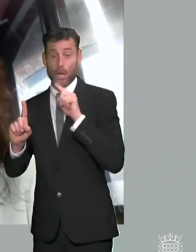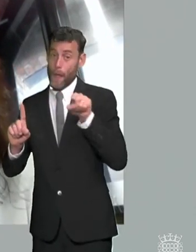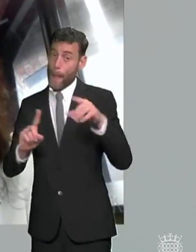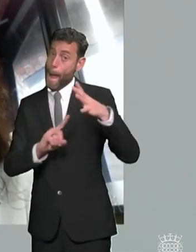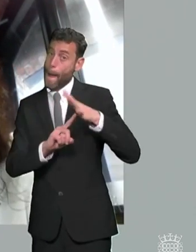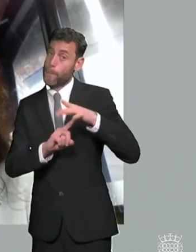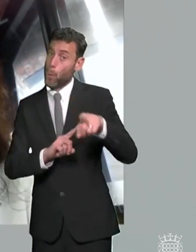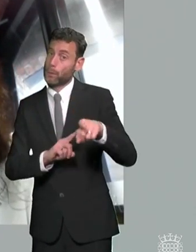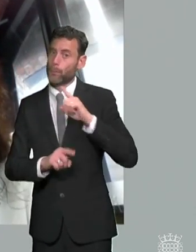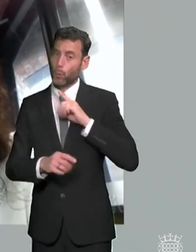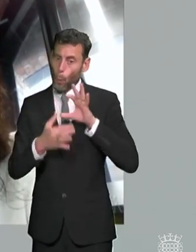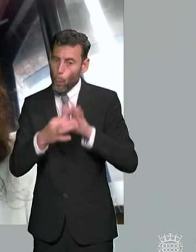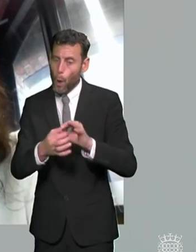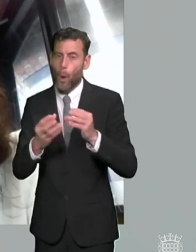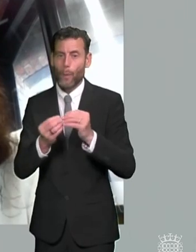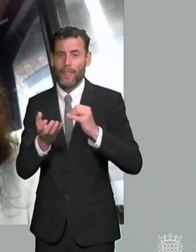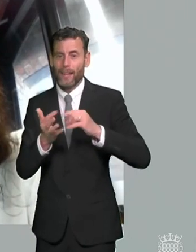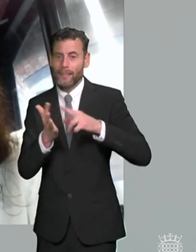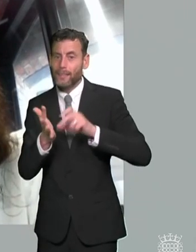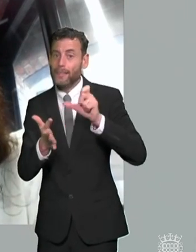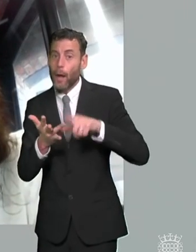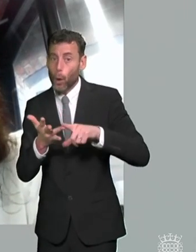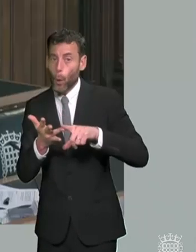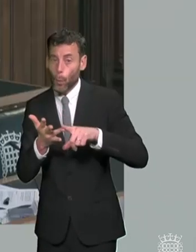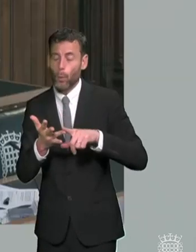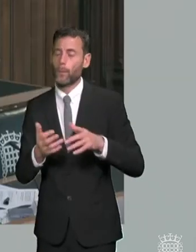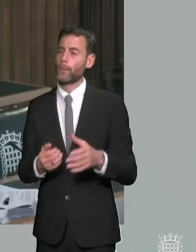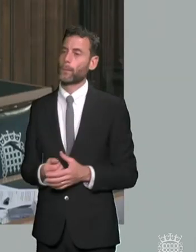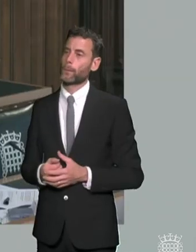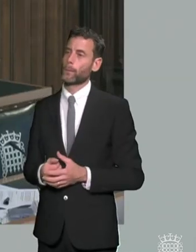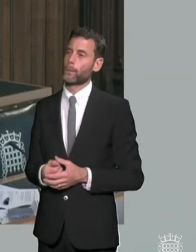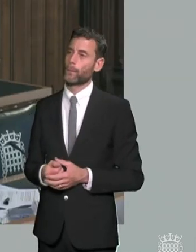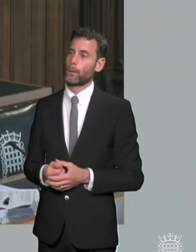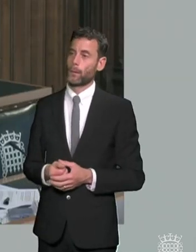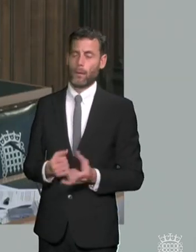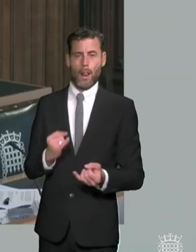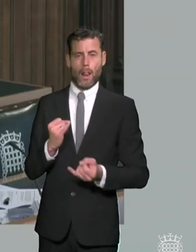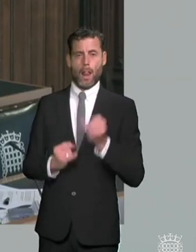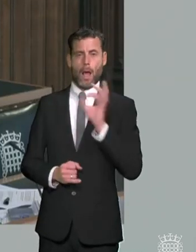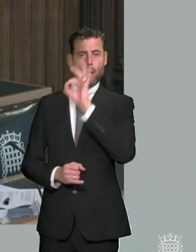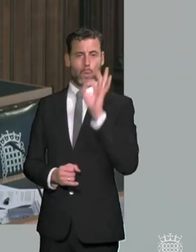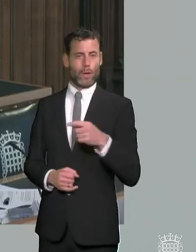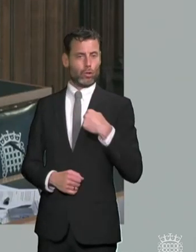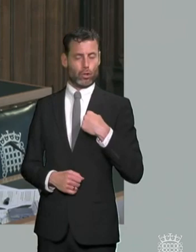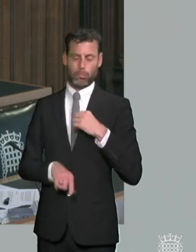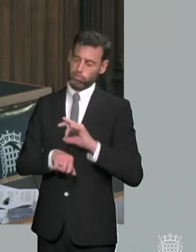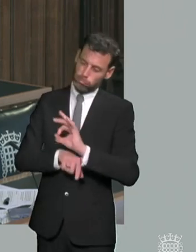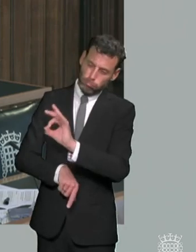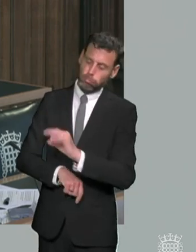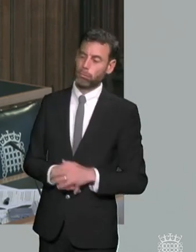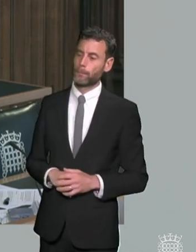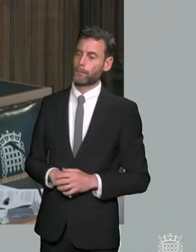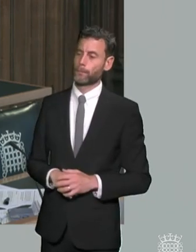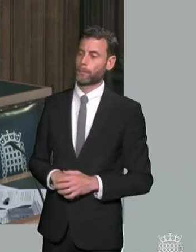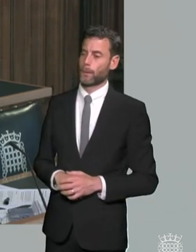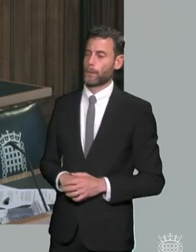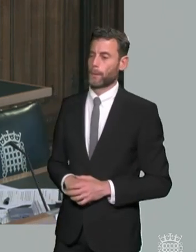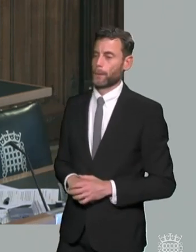sencos and to deliver support um final question from me is just about um uh sort of diagnosis